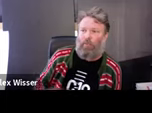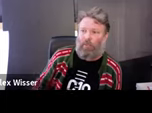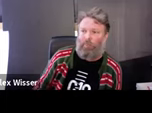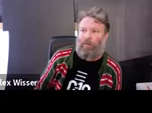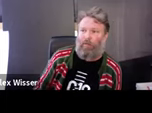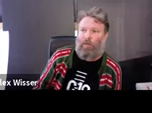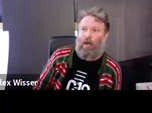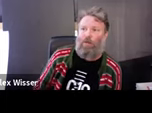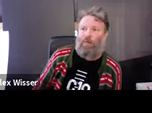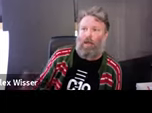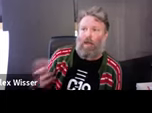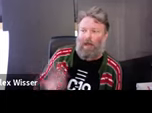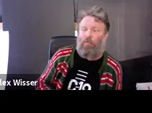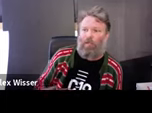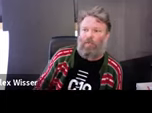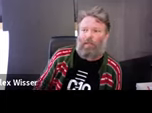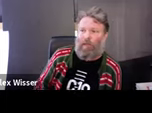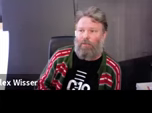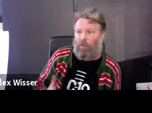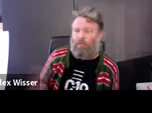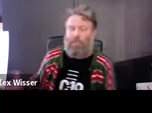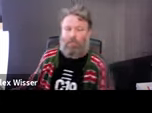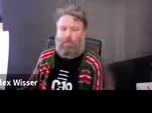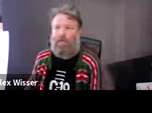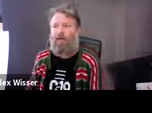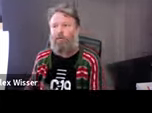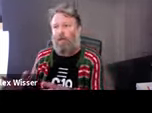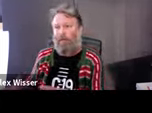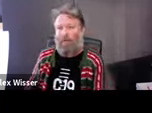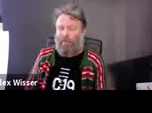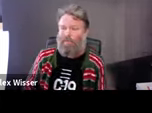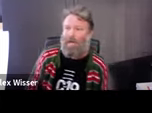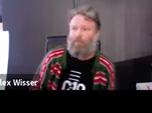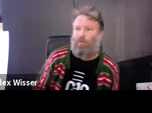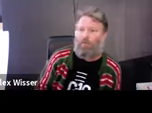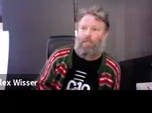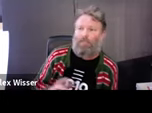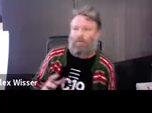or material changes that we live in. Culture changes all time but how we